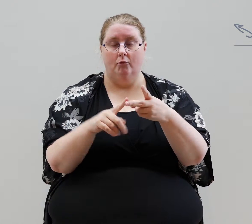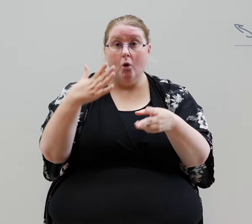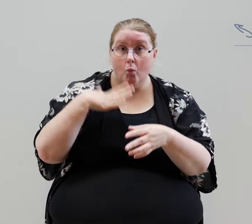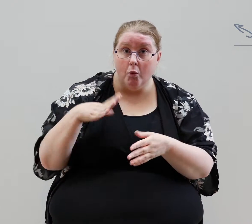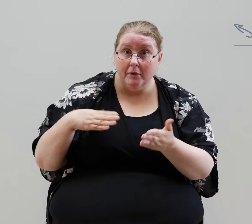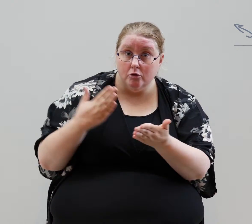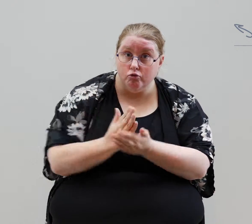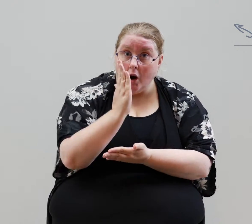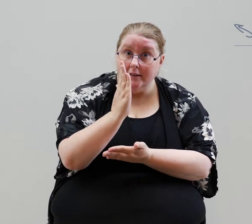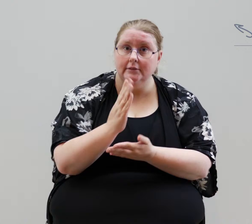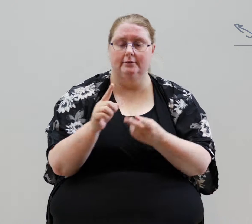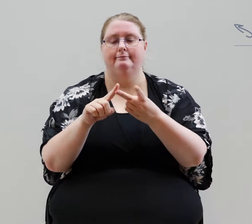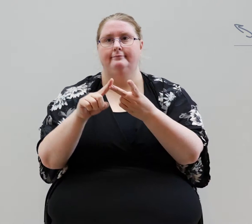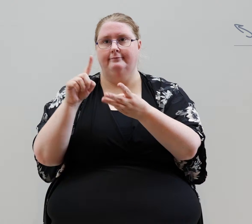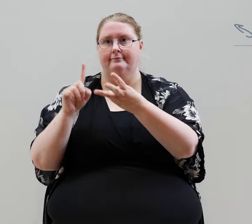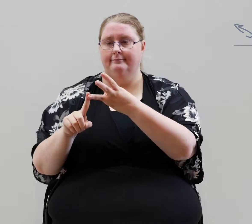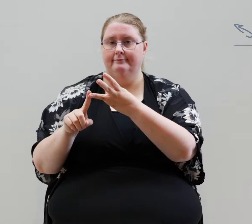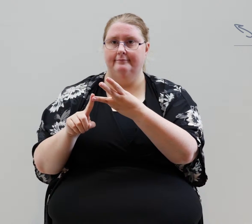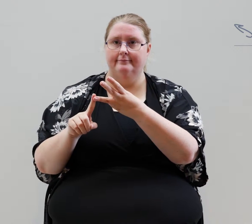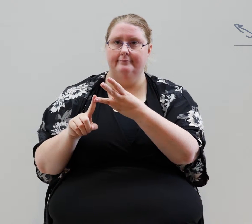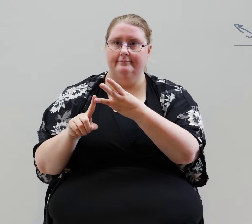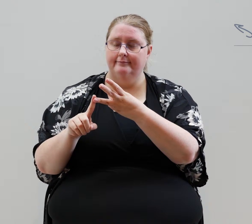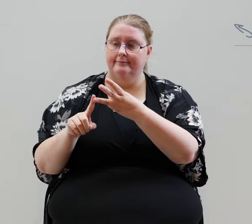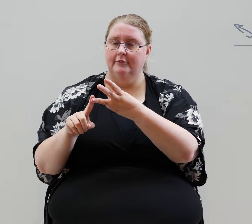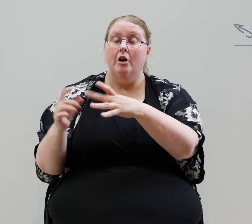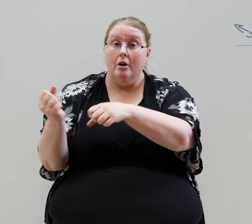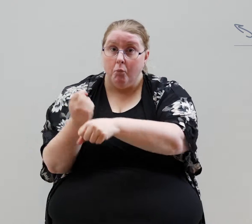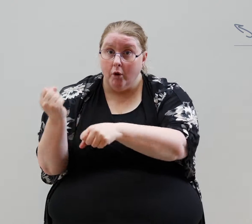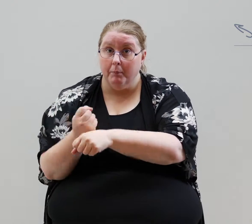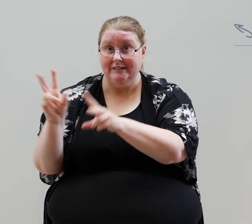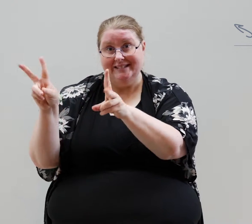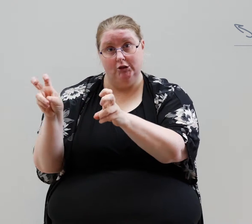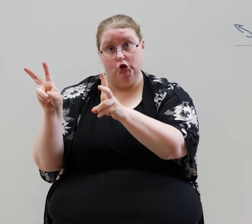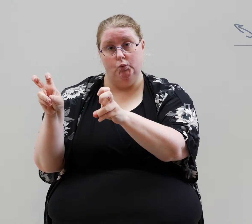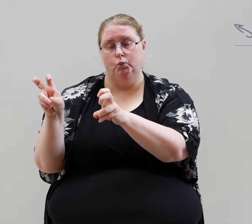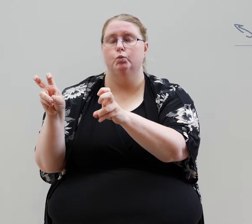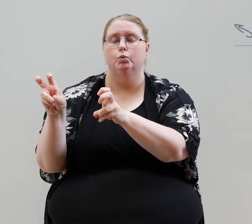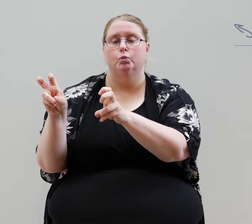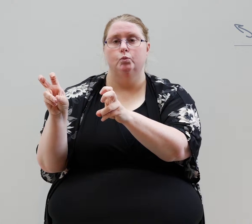women's rights employment issues